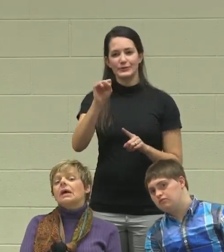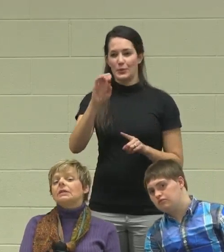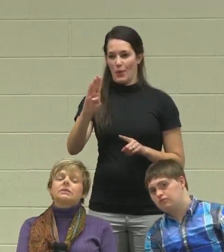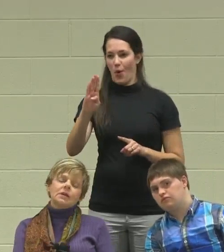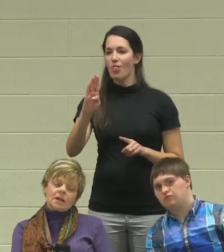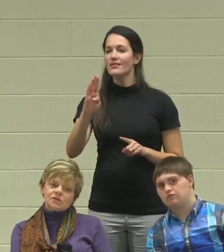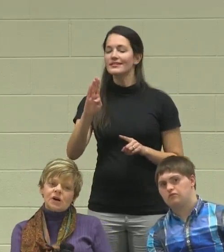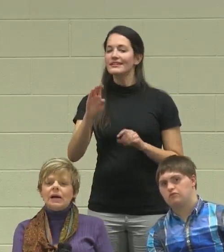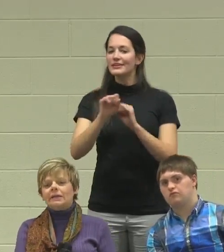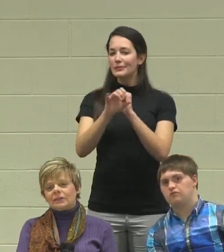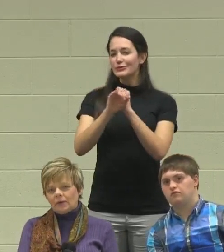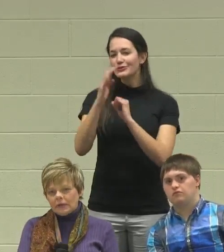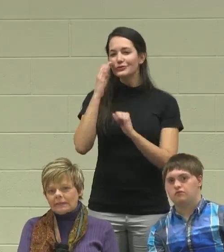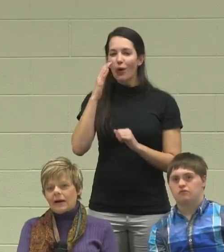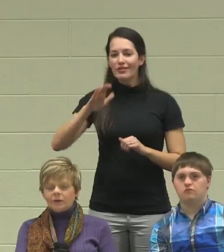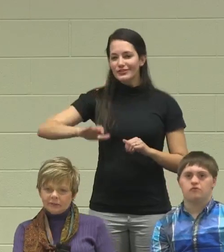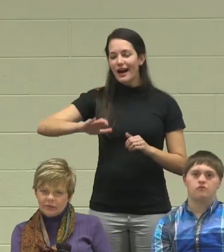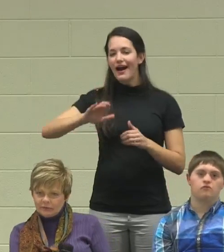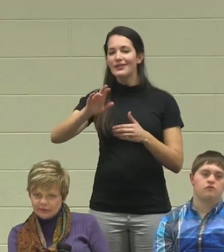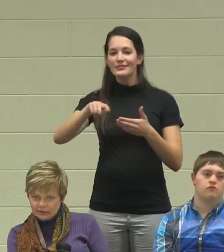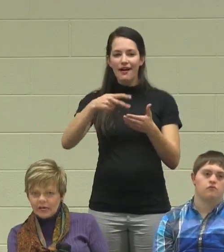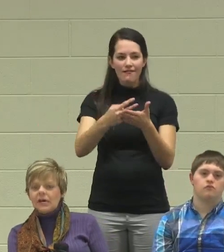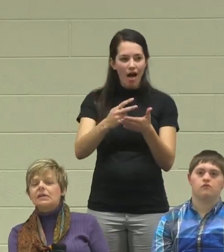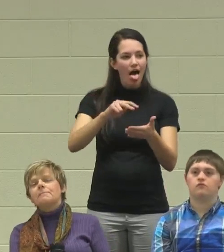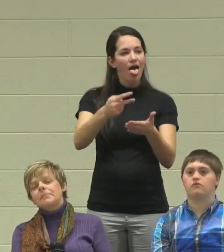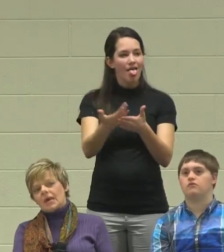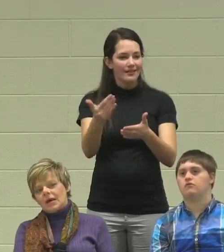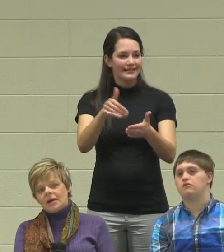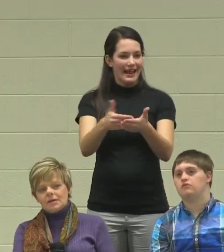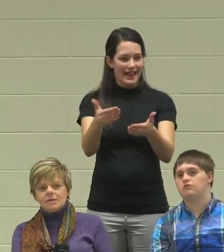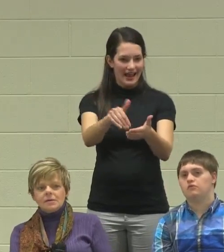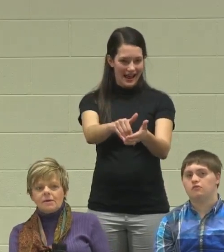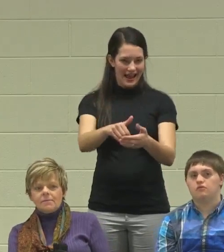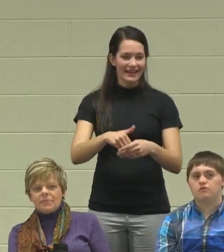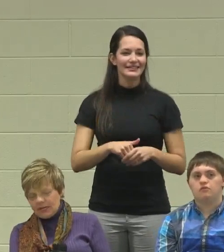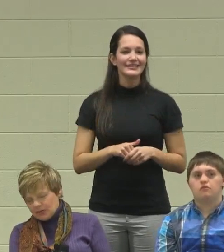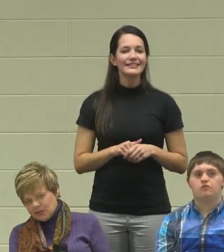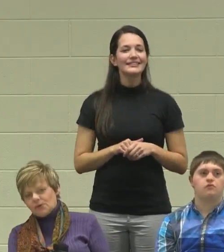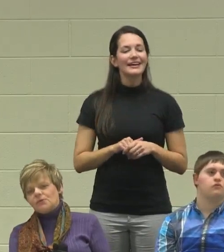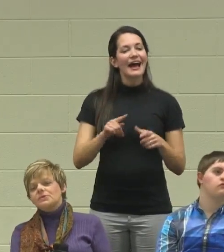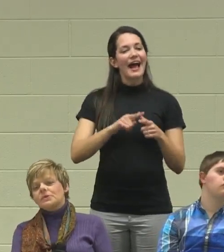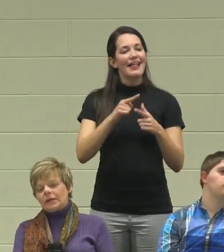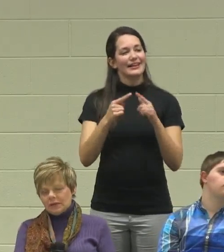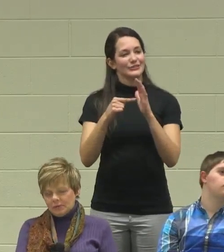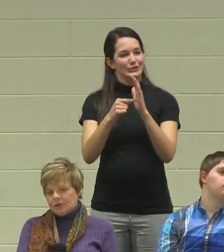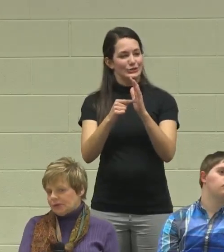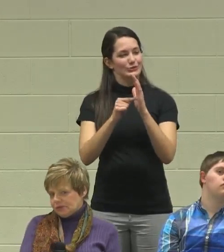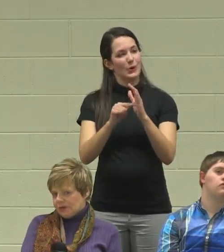It's the little child, that's falling down over and over again, and it shows an Olympian or two falling